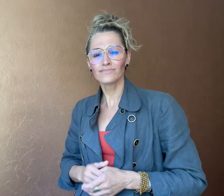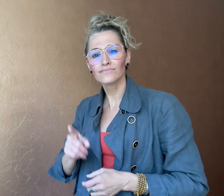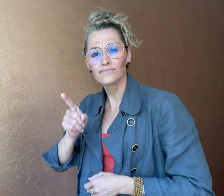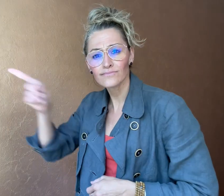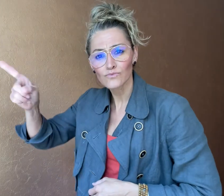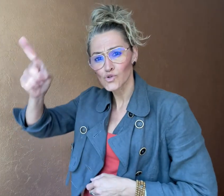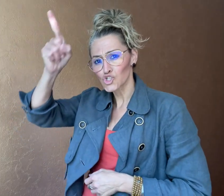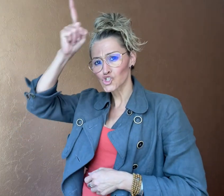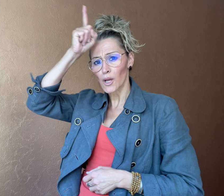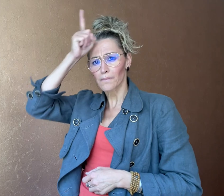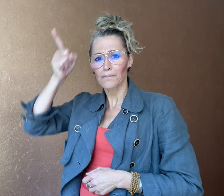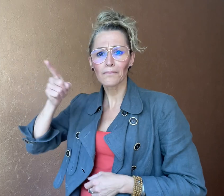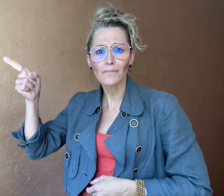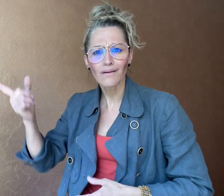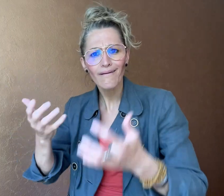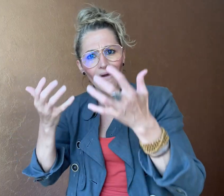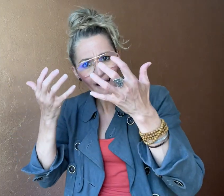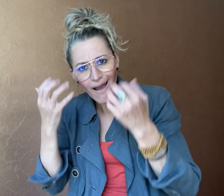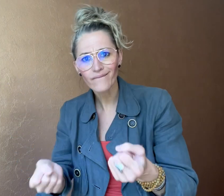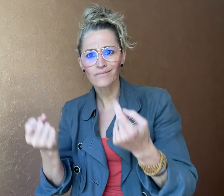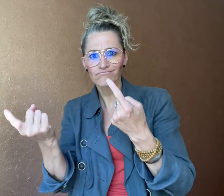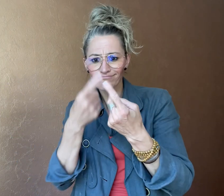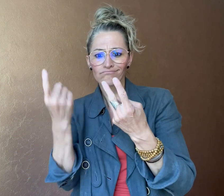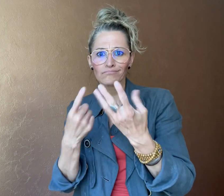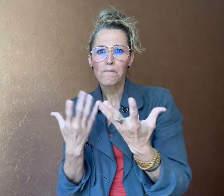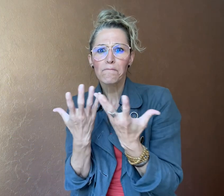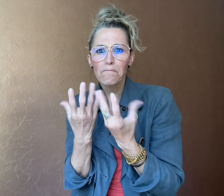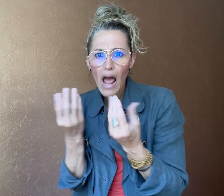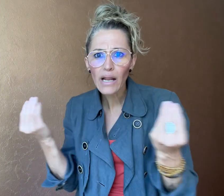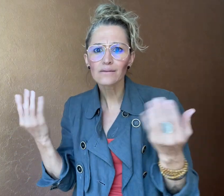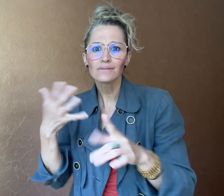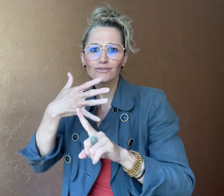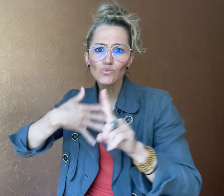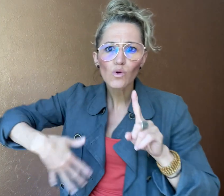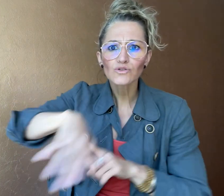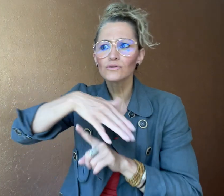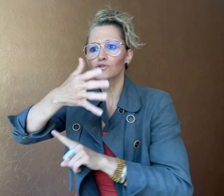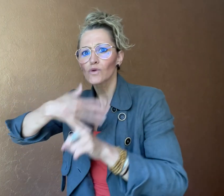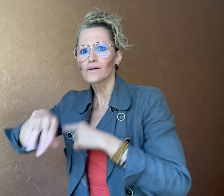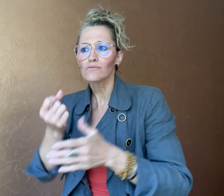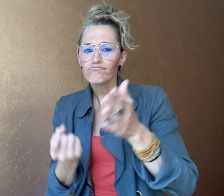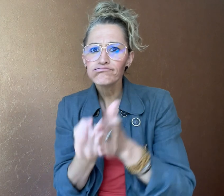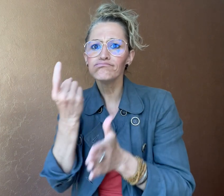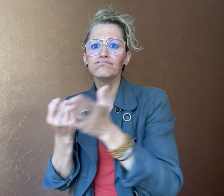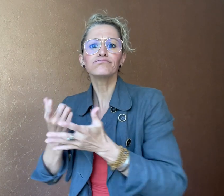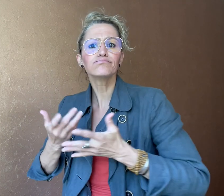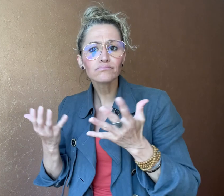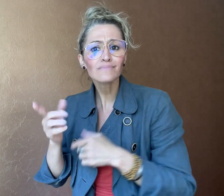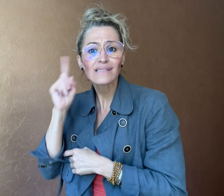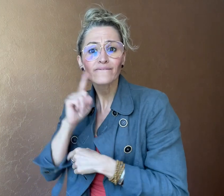In Germany, there are still many situations in which